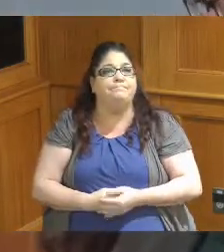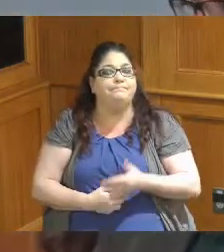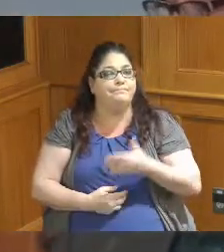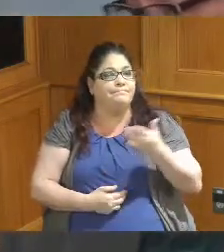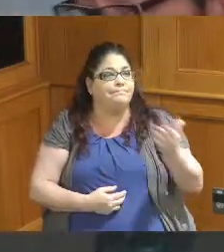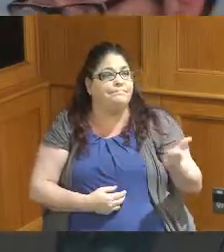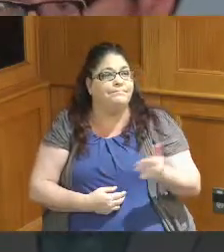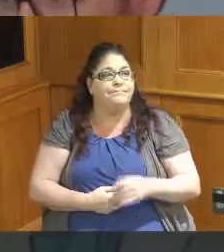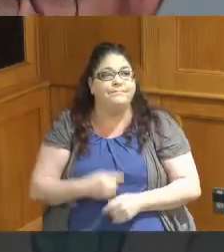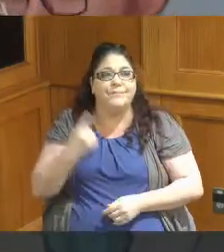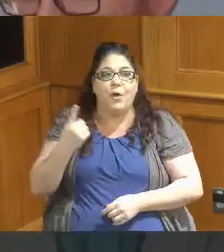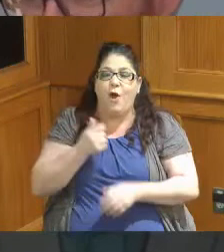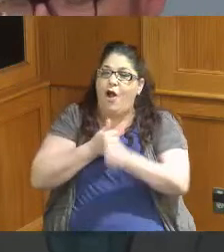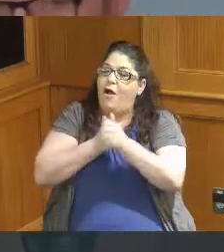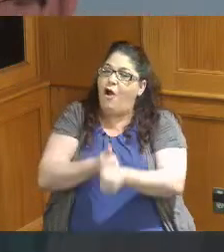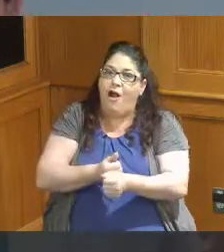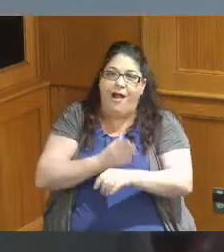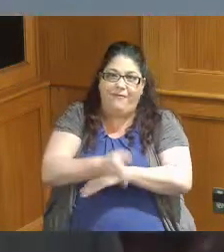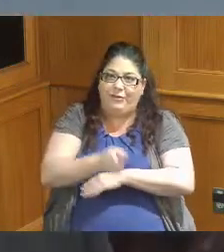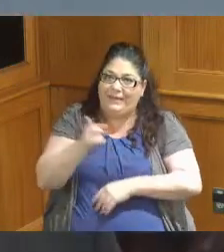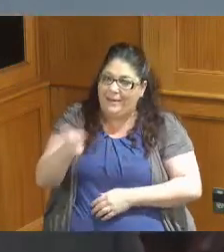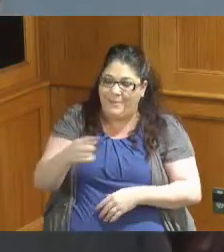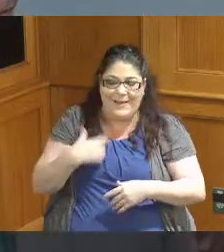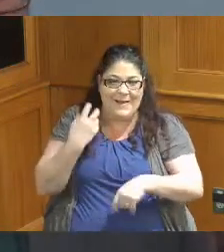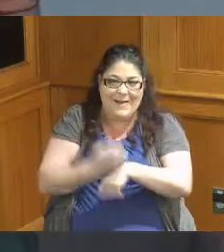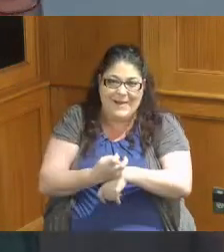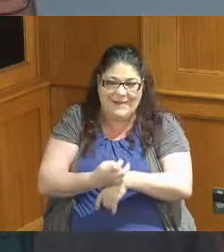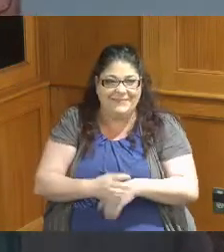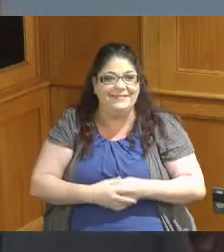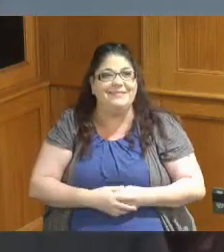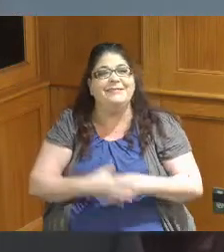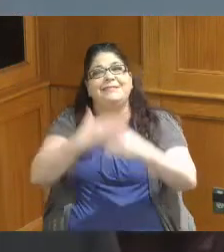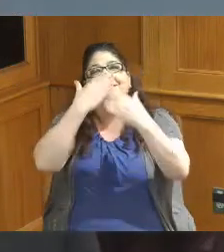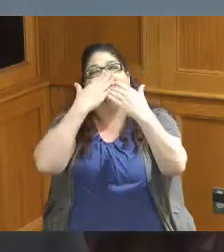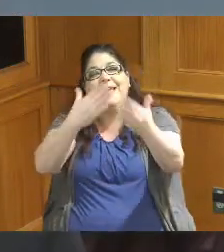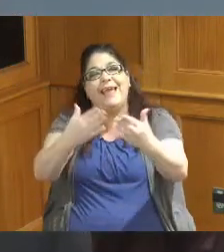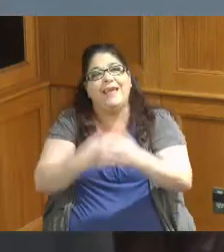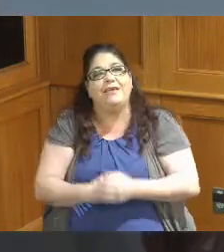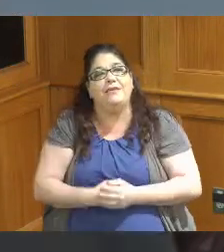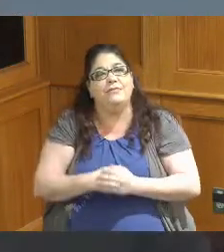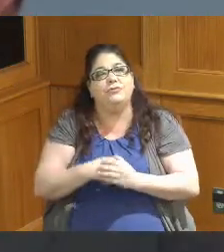it's hard always hard to follow Joe thank you Commissioners for this opportunity to expand our